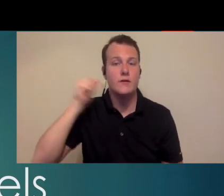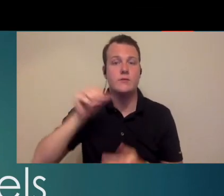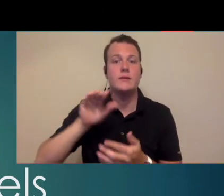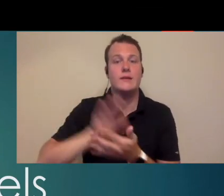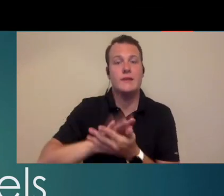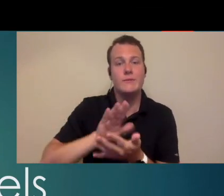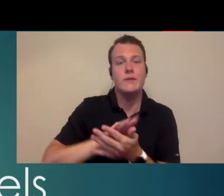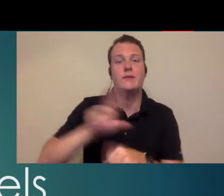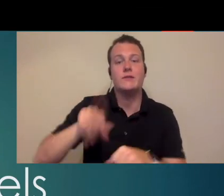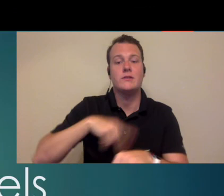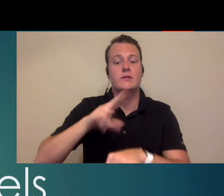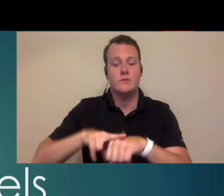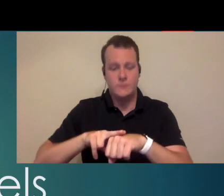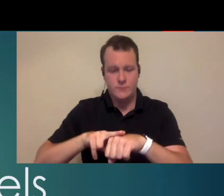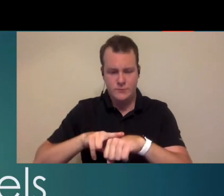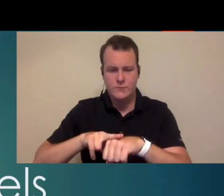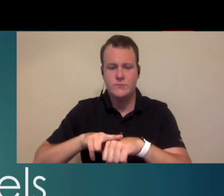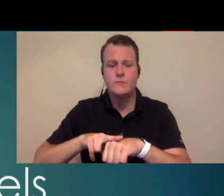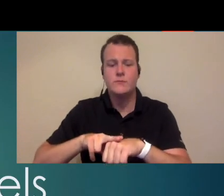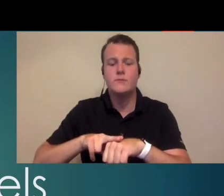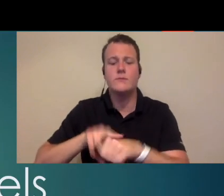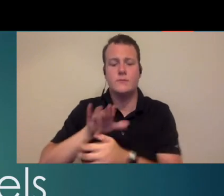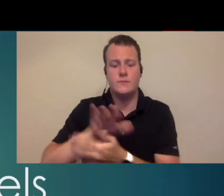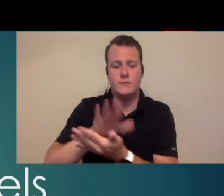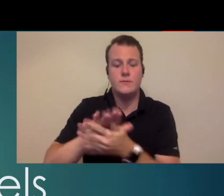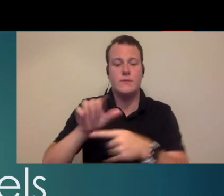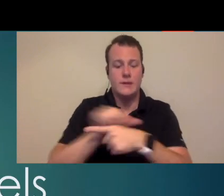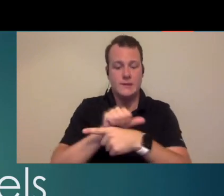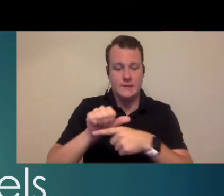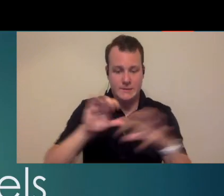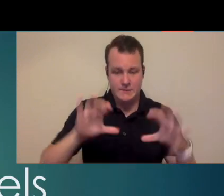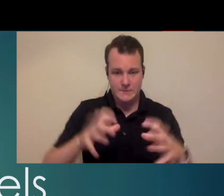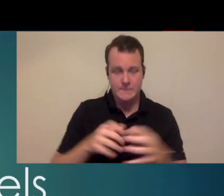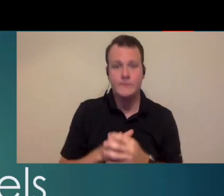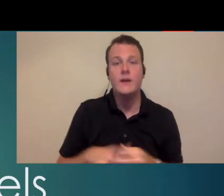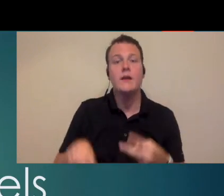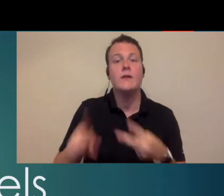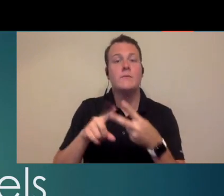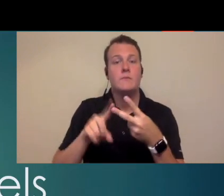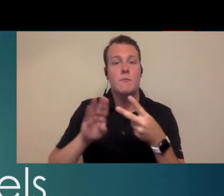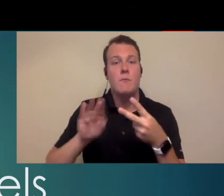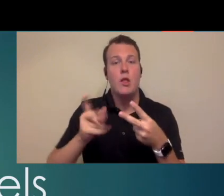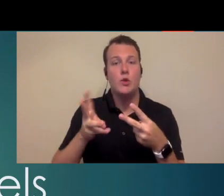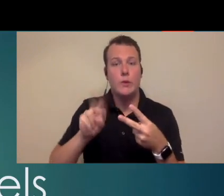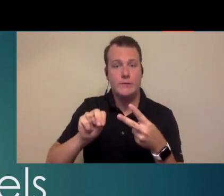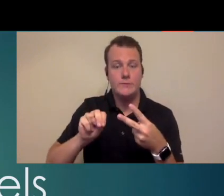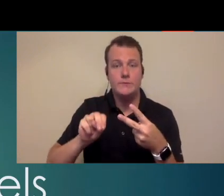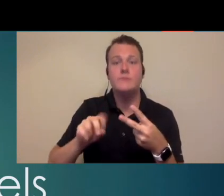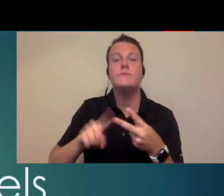audiology Academy of the national academics of practice dr. Baldwin has